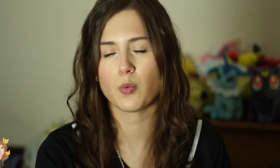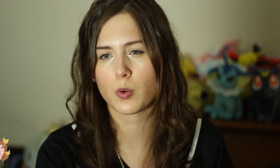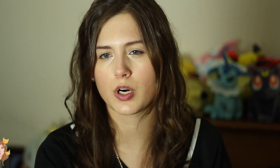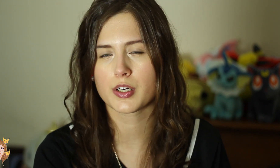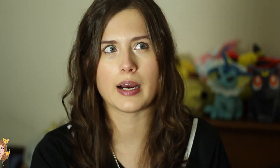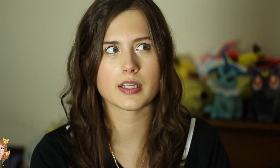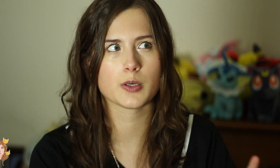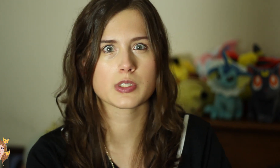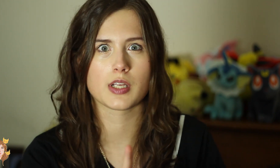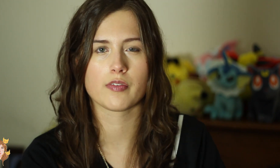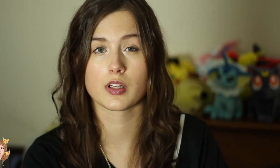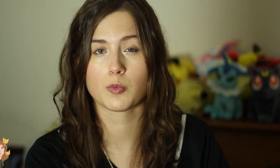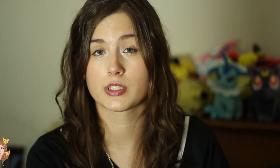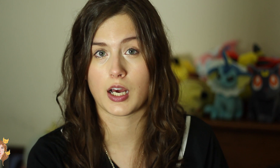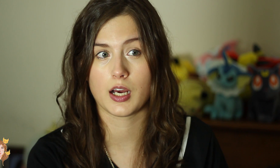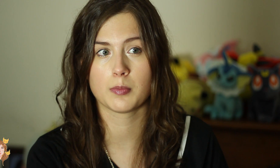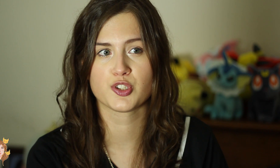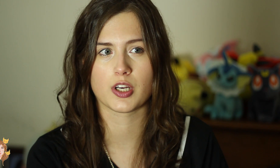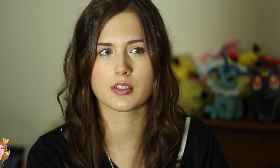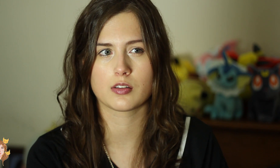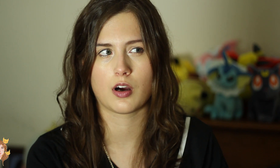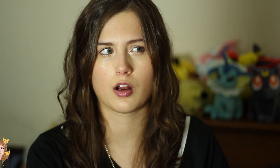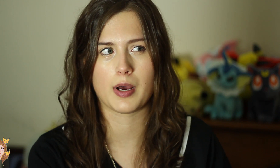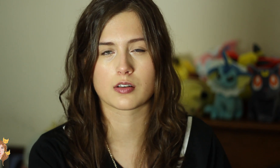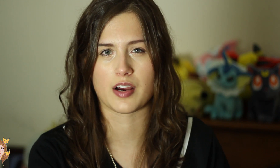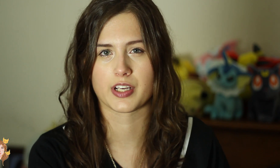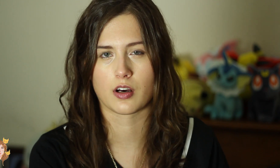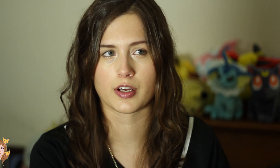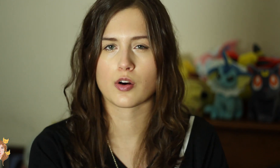It would work, But I think it would save a little more time just automatically having it on there.